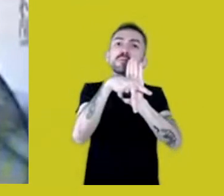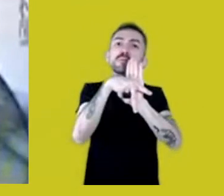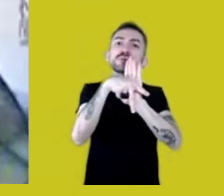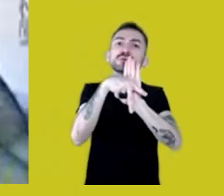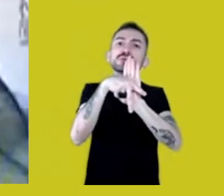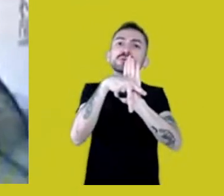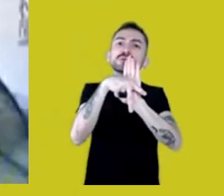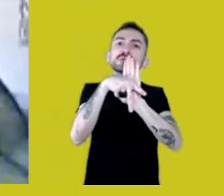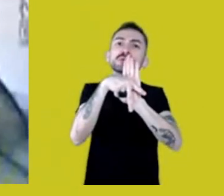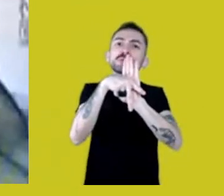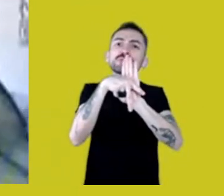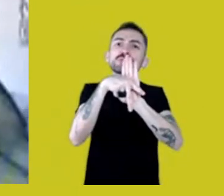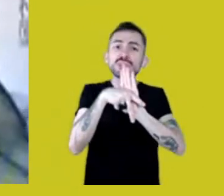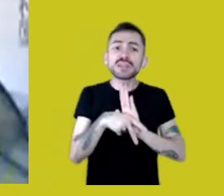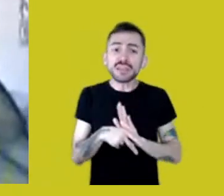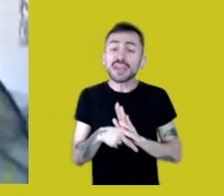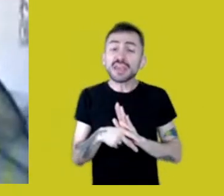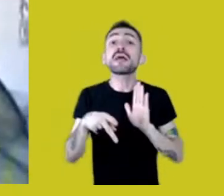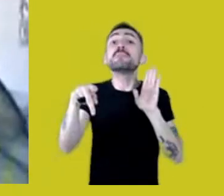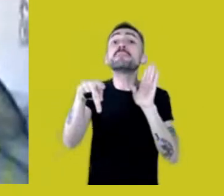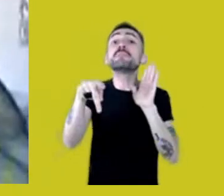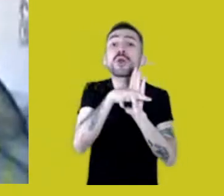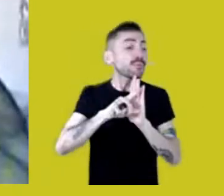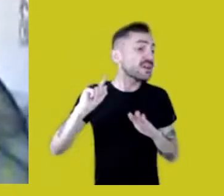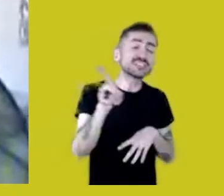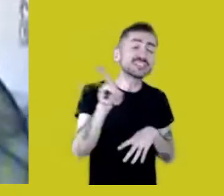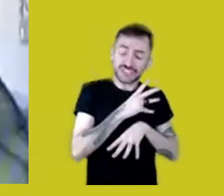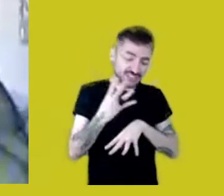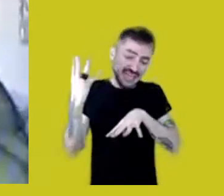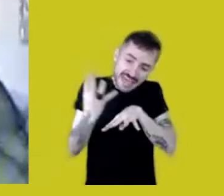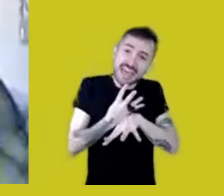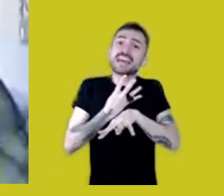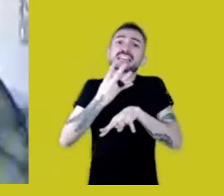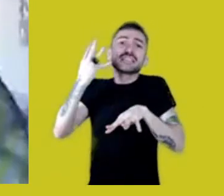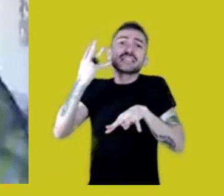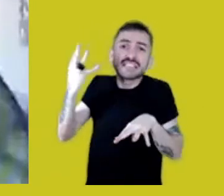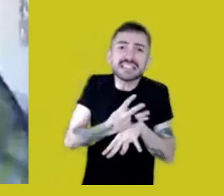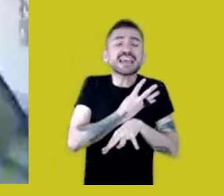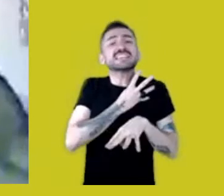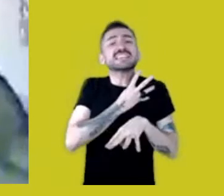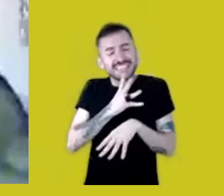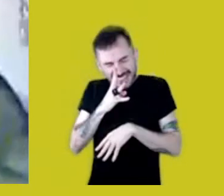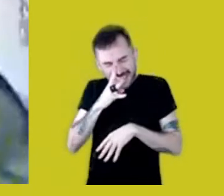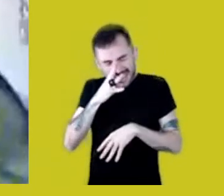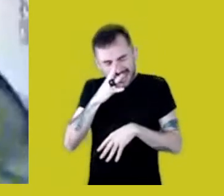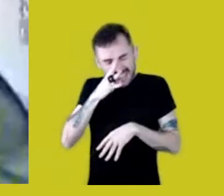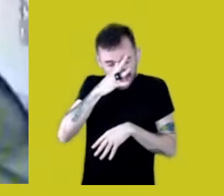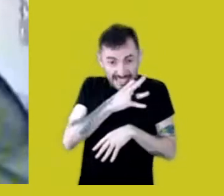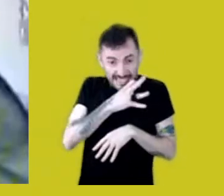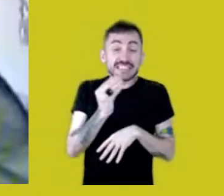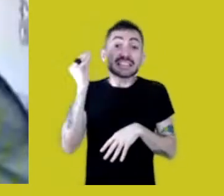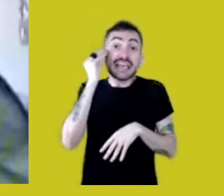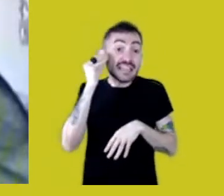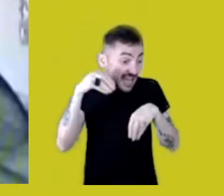of resistance, of trying to help a territory,